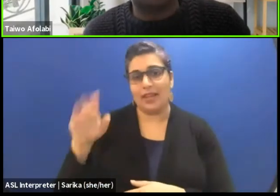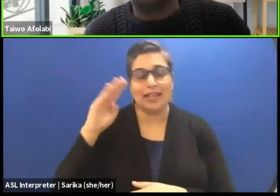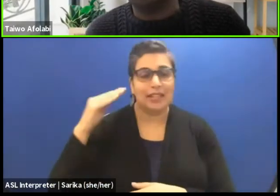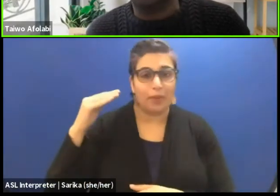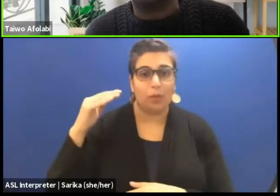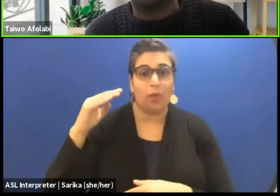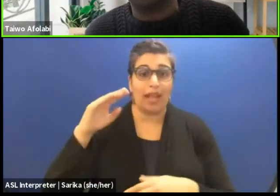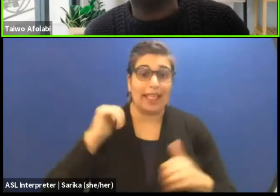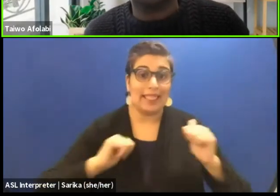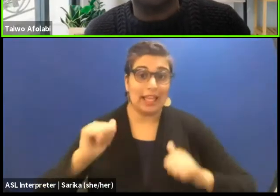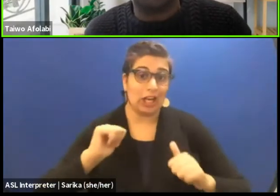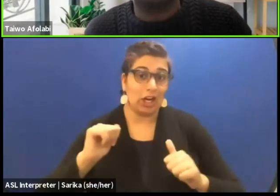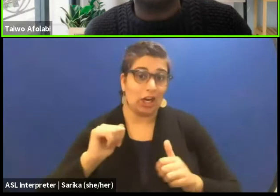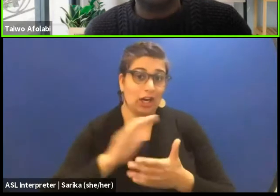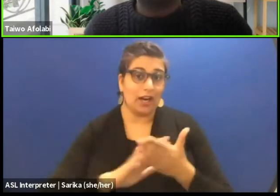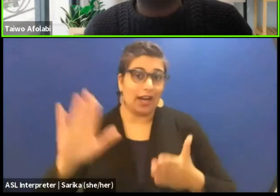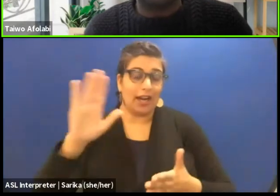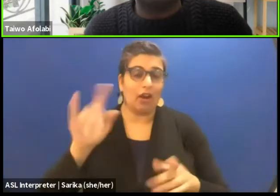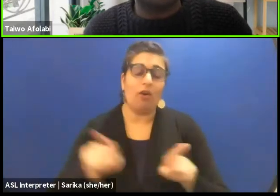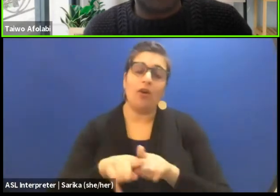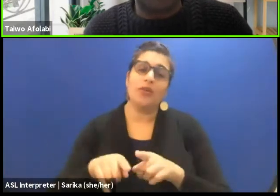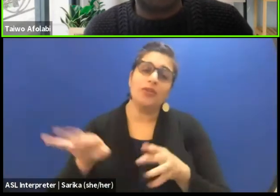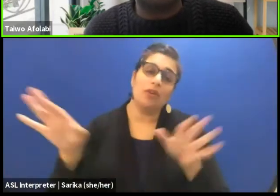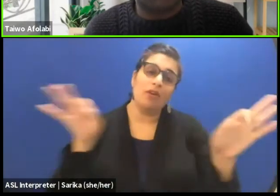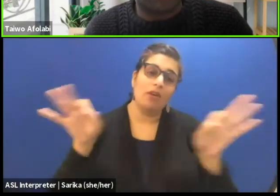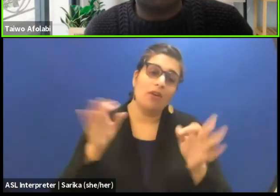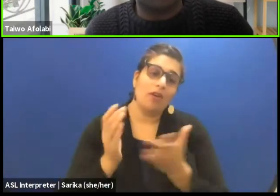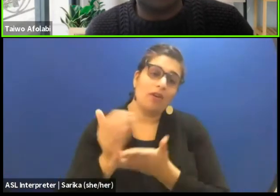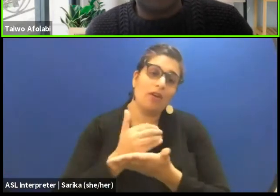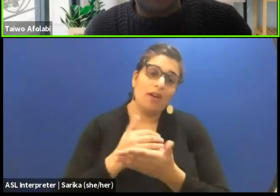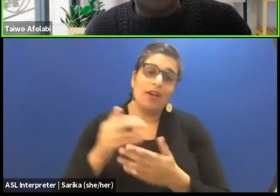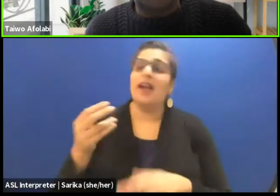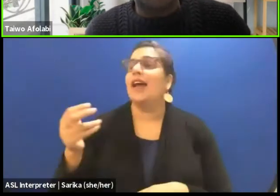He's also the curator of the Mitambo International Festival